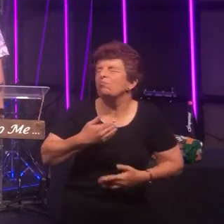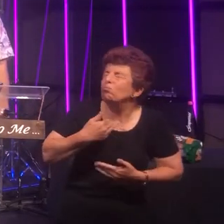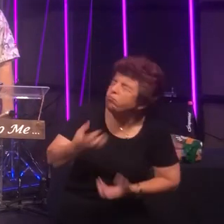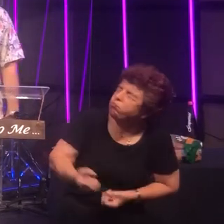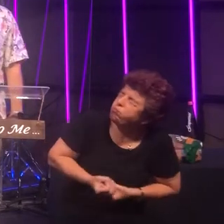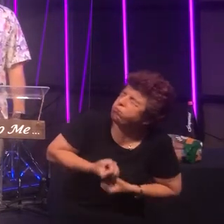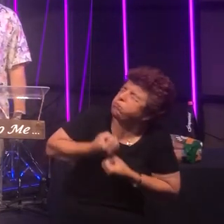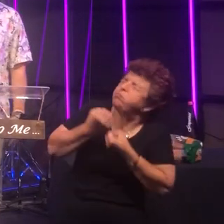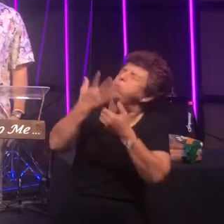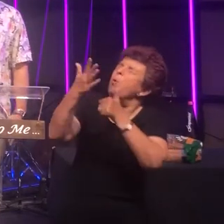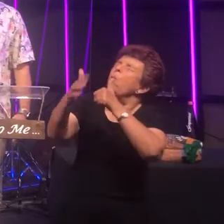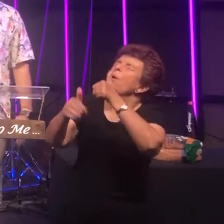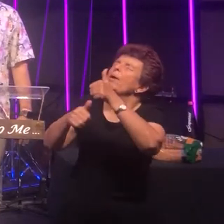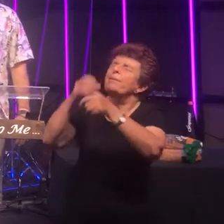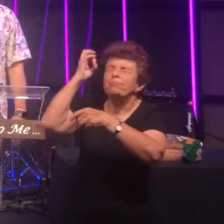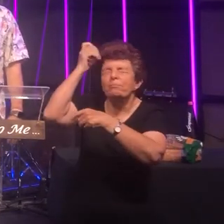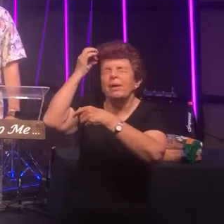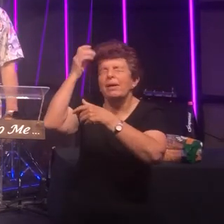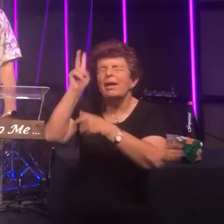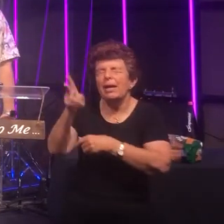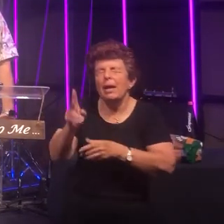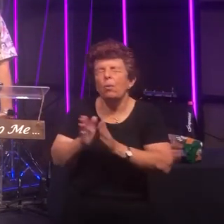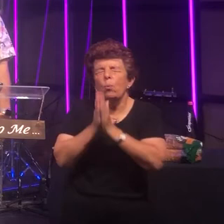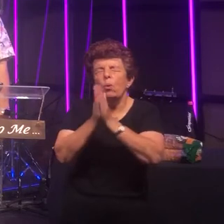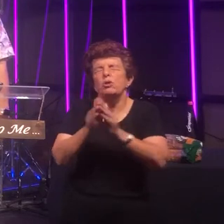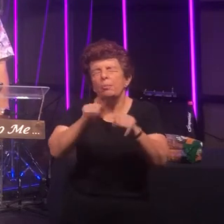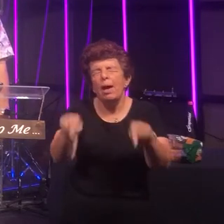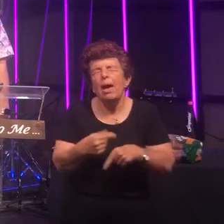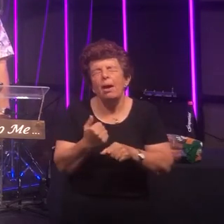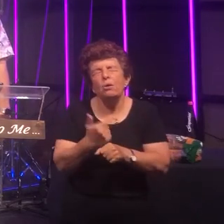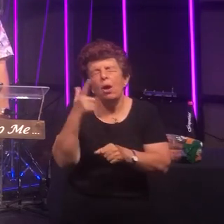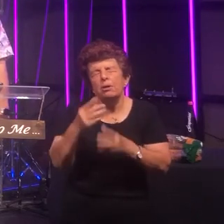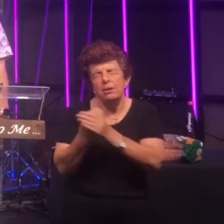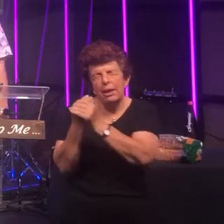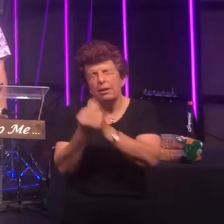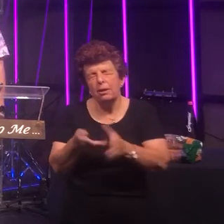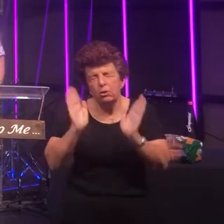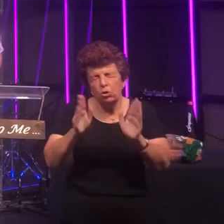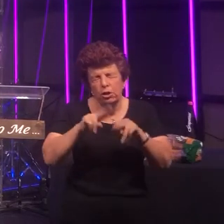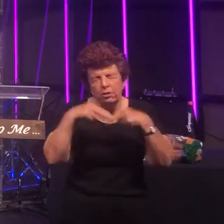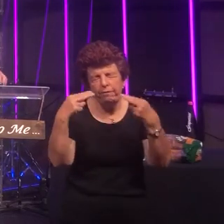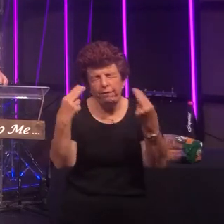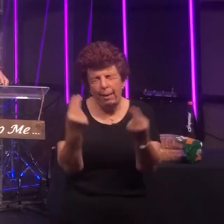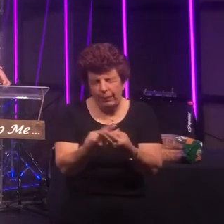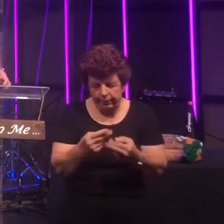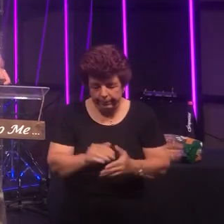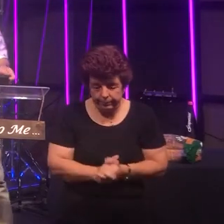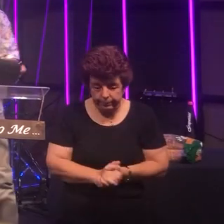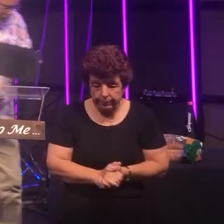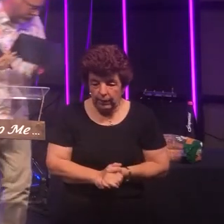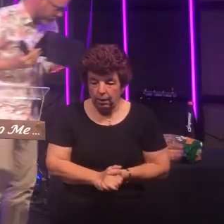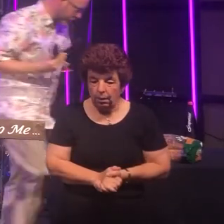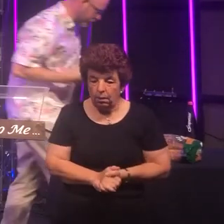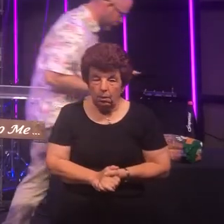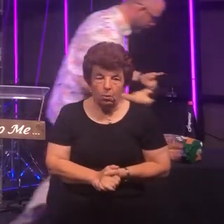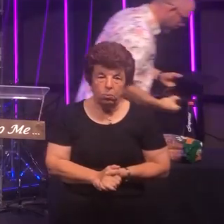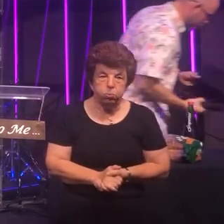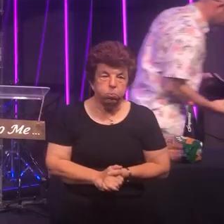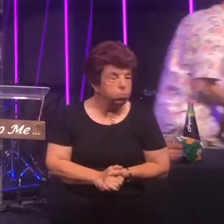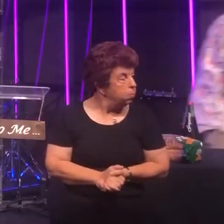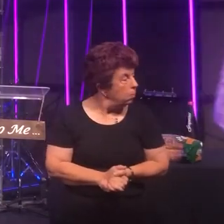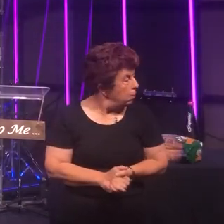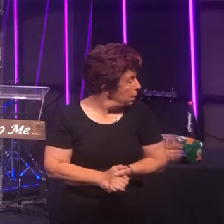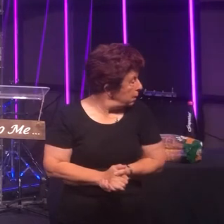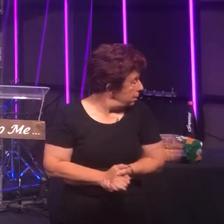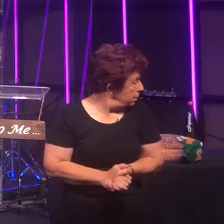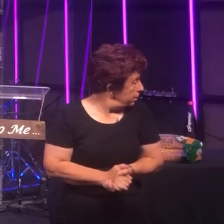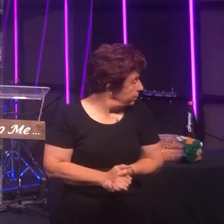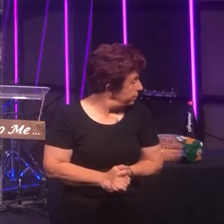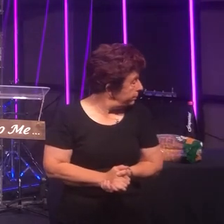to meditate again, to worship our God together as a church family!